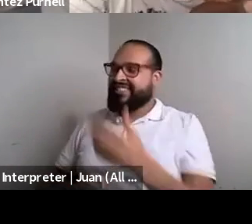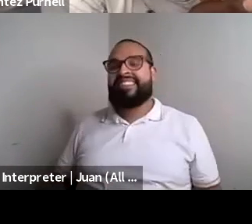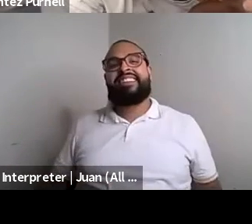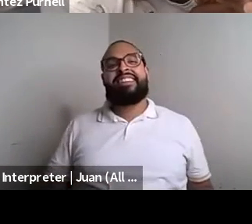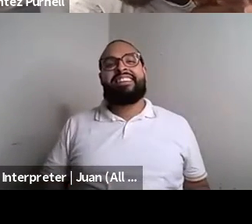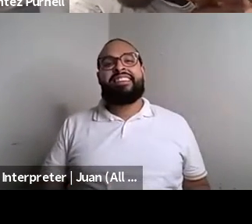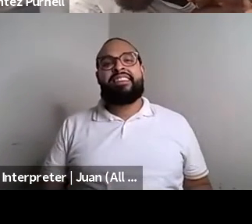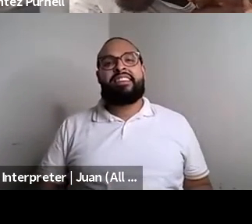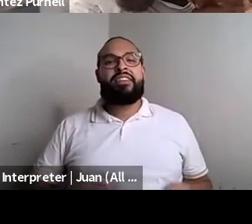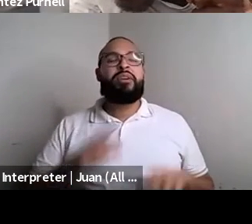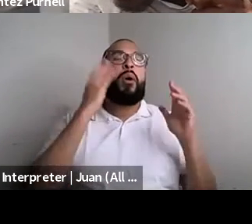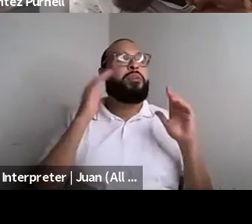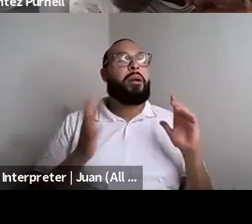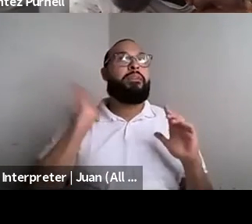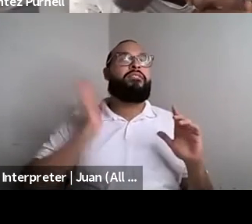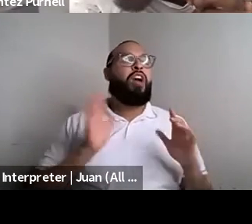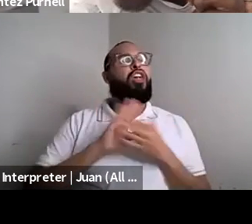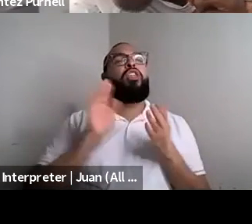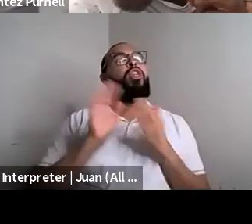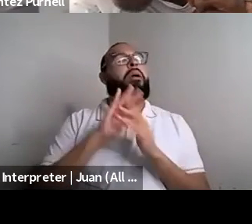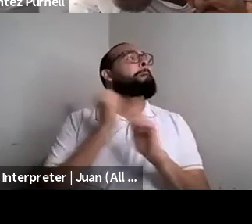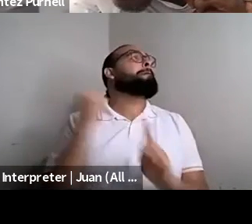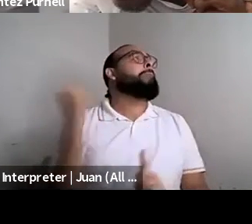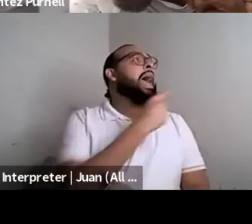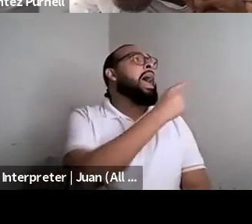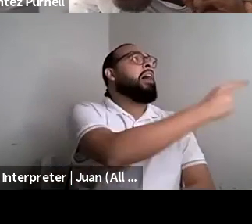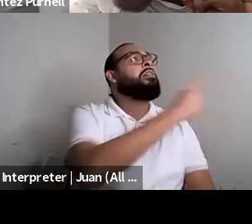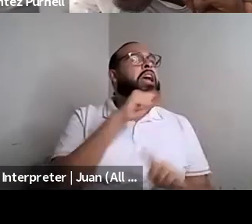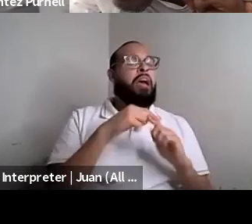Nahshon Anderson: No, I went on a tangent earlier and I was pitching and everything. I recently completed.